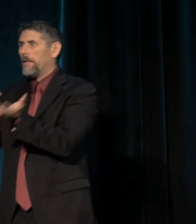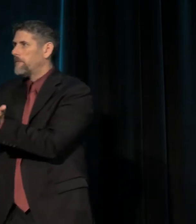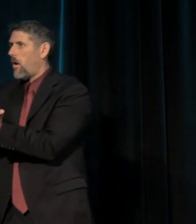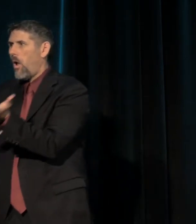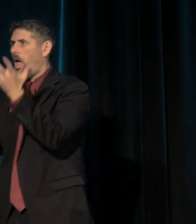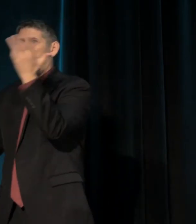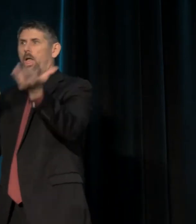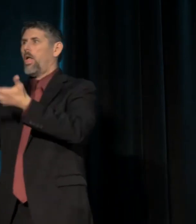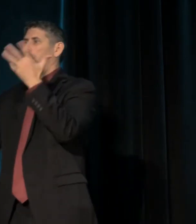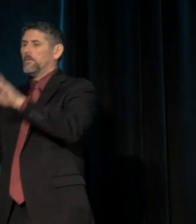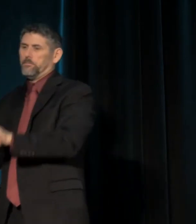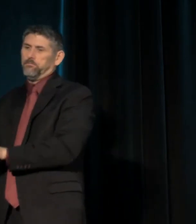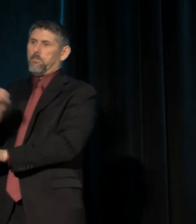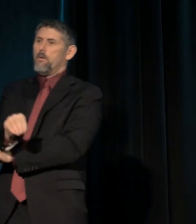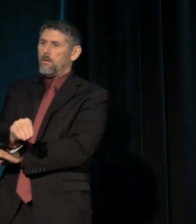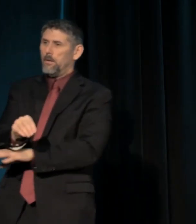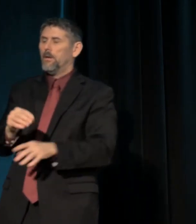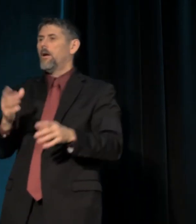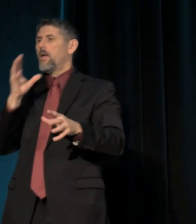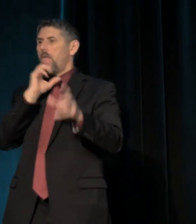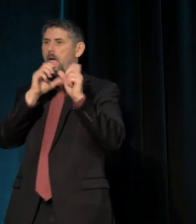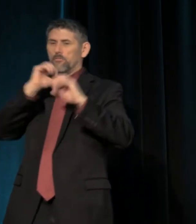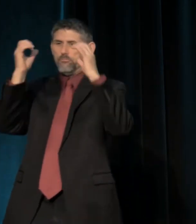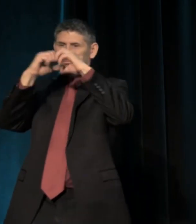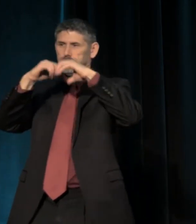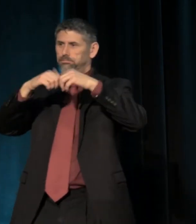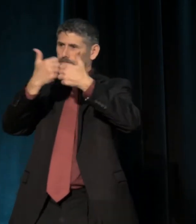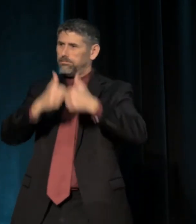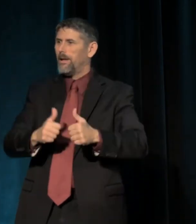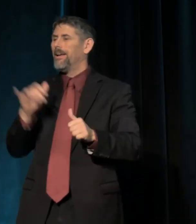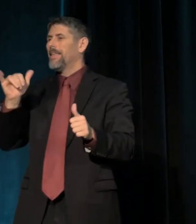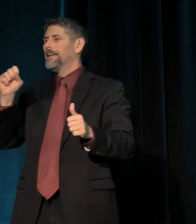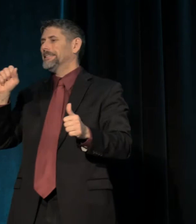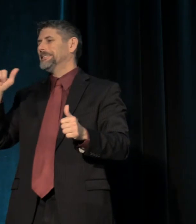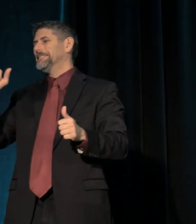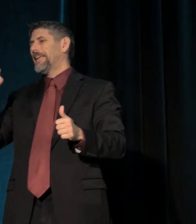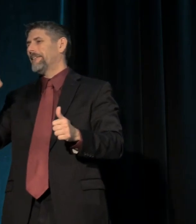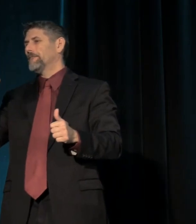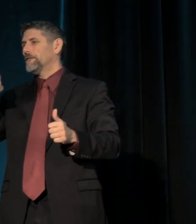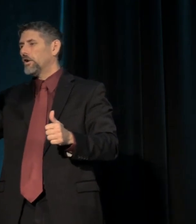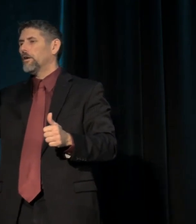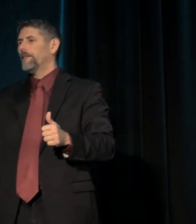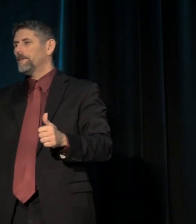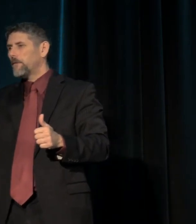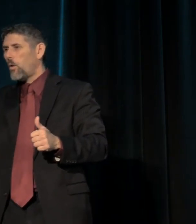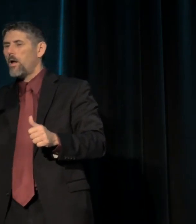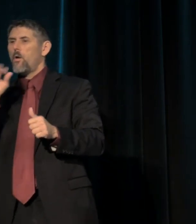and into the aging suburbs -- suburbs with names like Sanford, Florida, or Ferguson, Missouri.